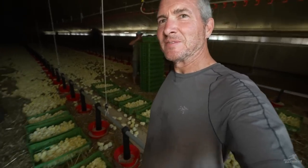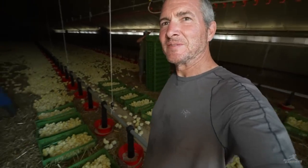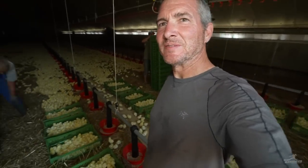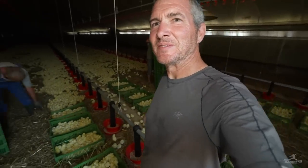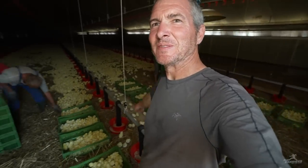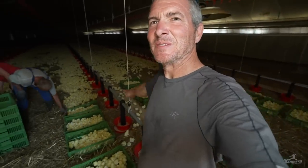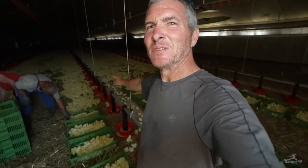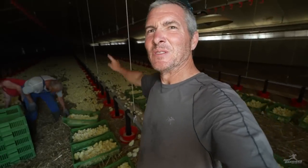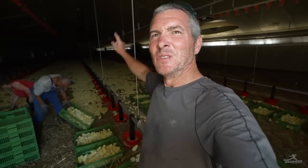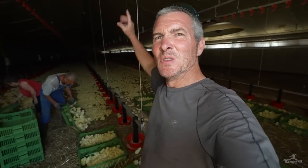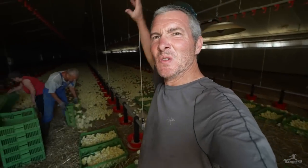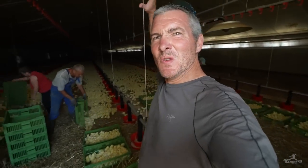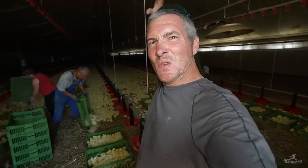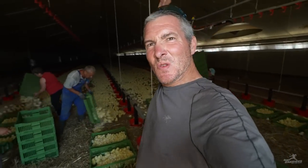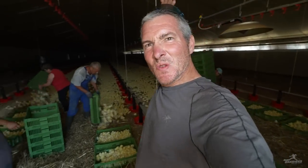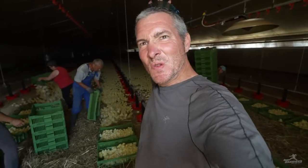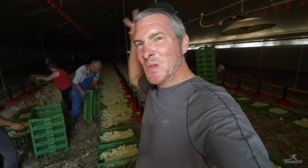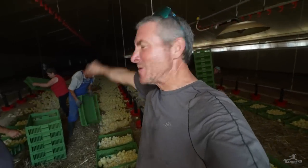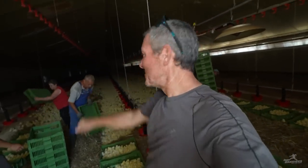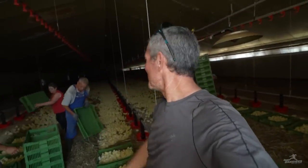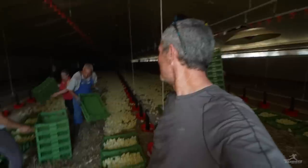All the way out there.